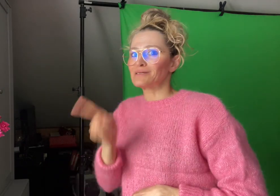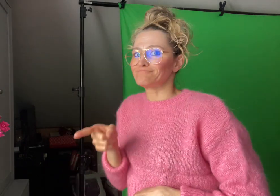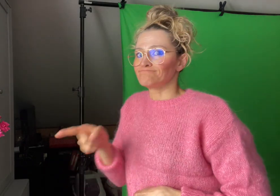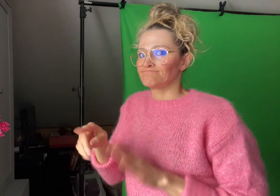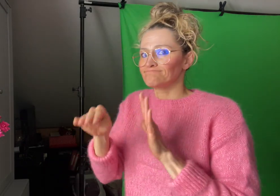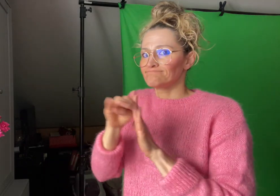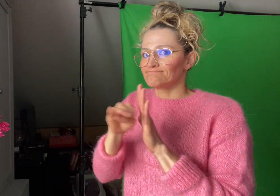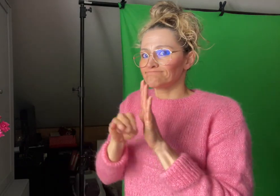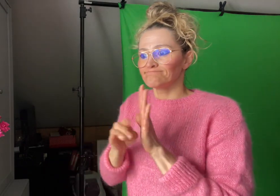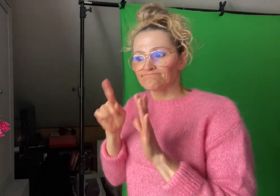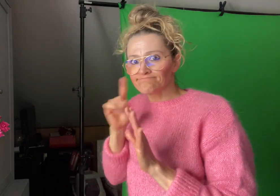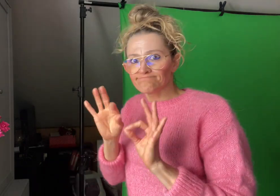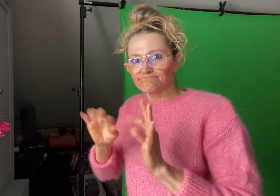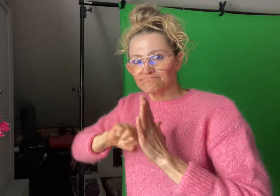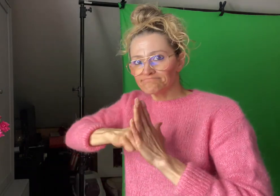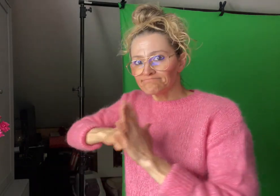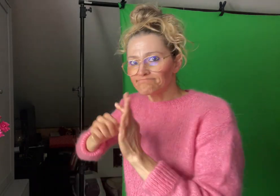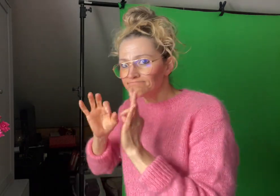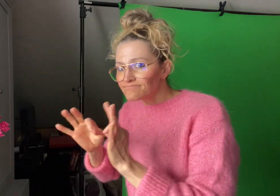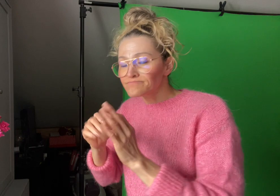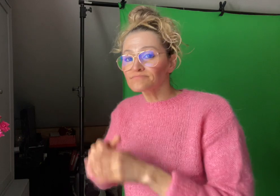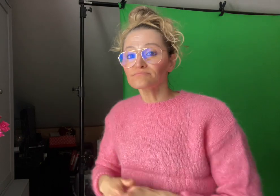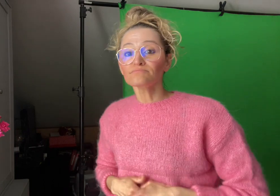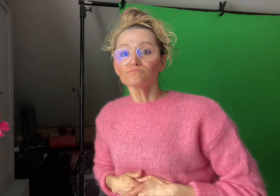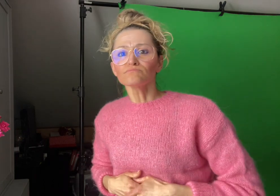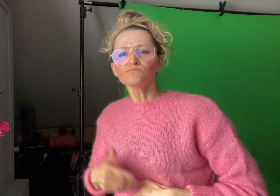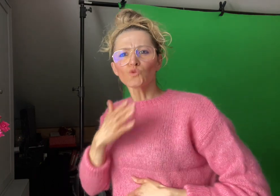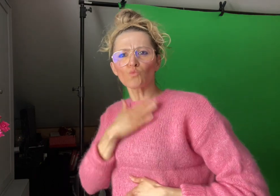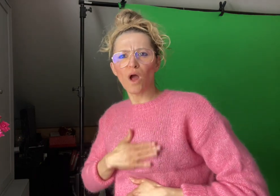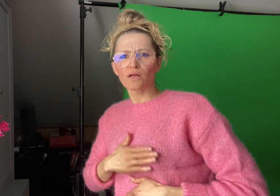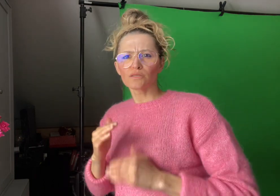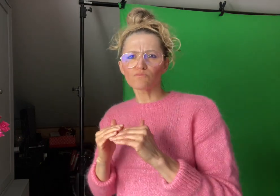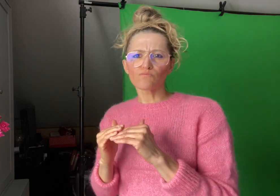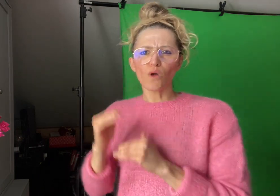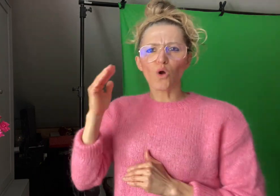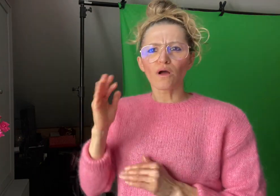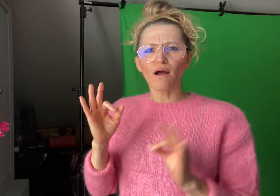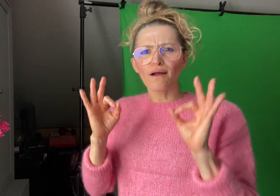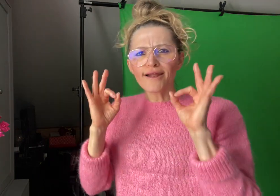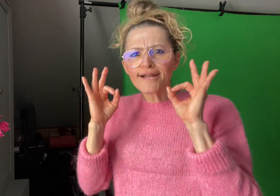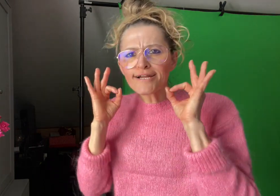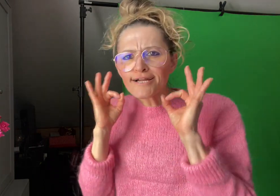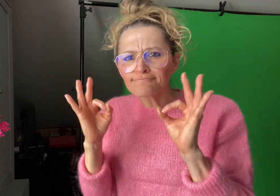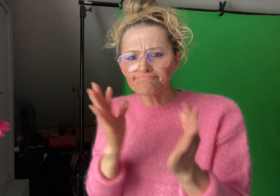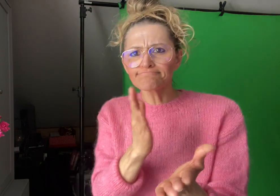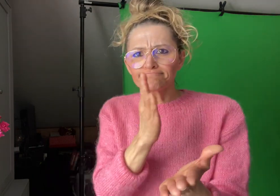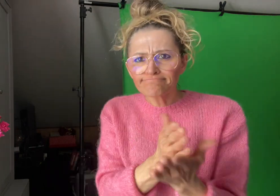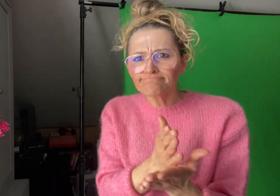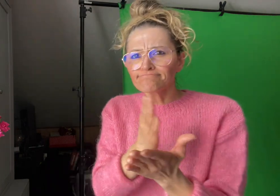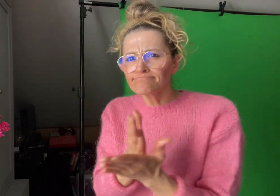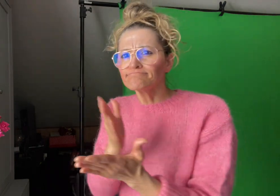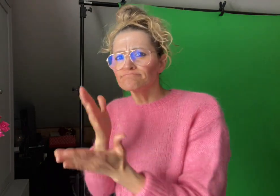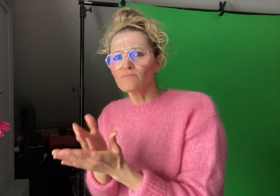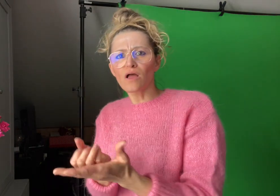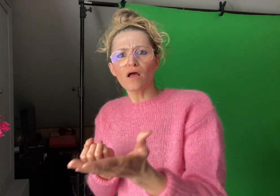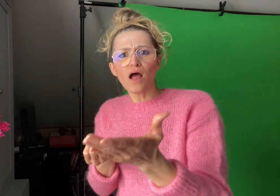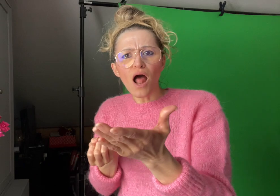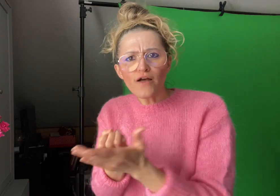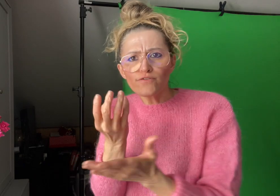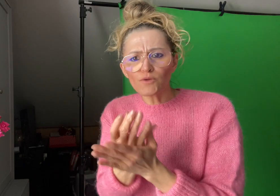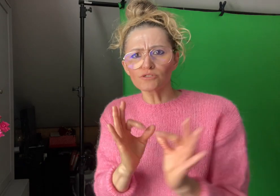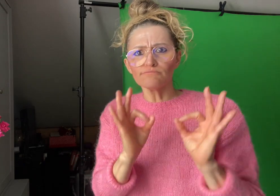More accurate and up-to-date information can be obtained